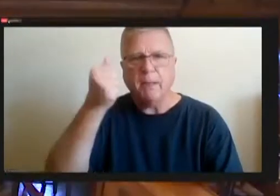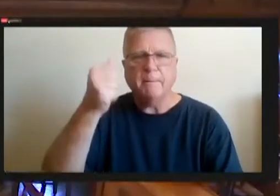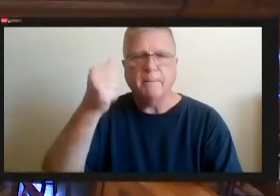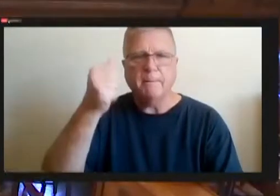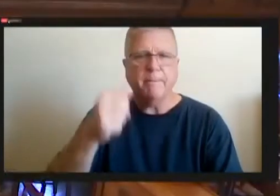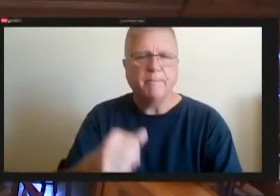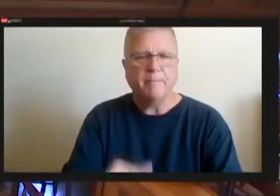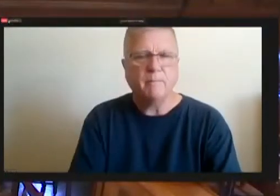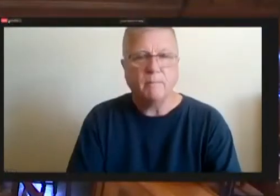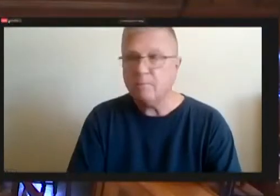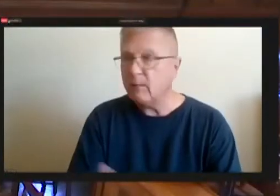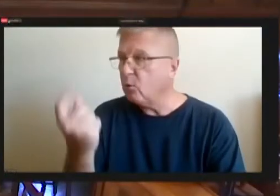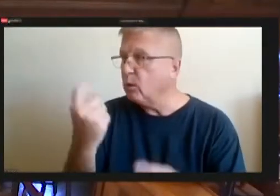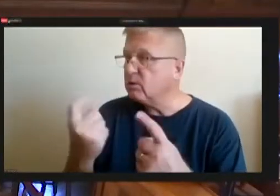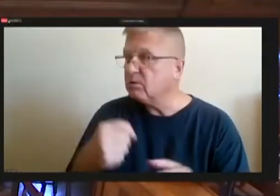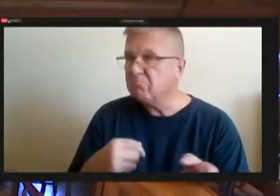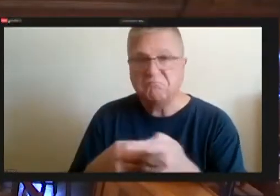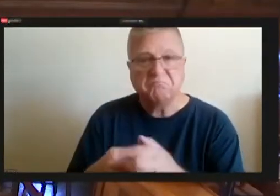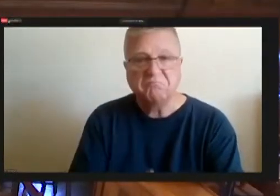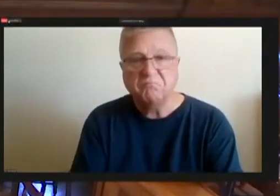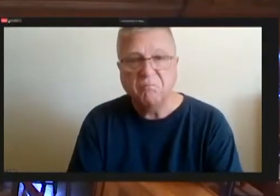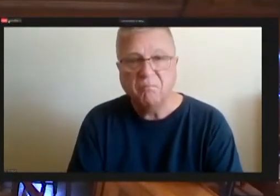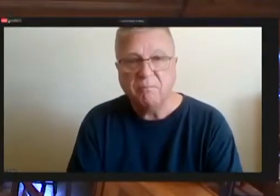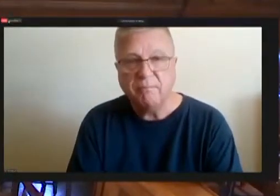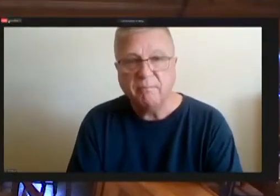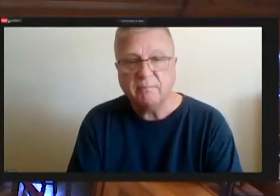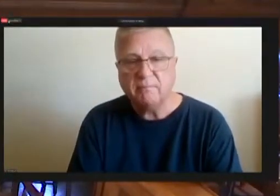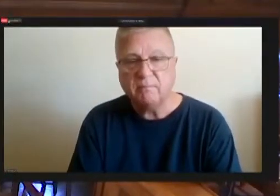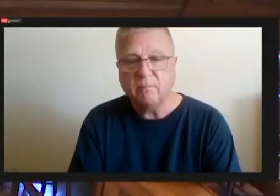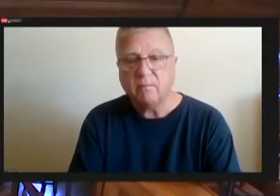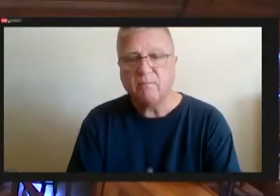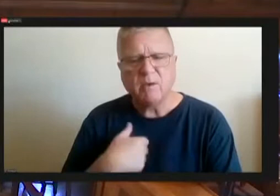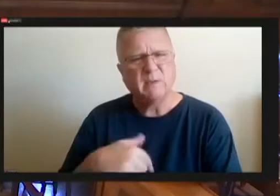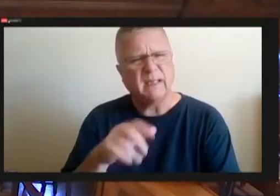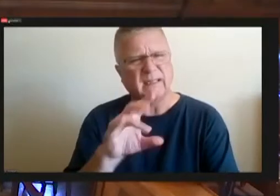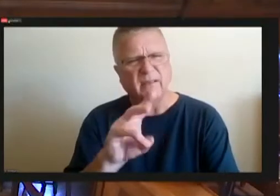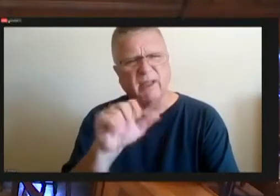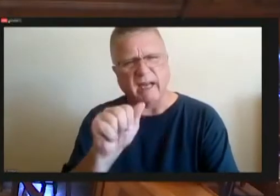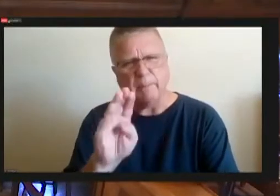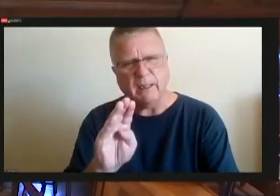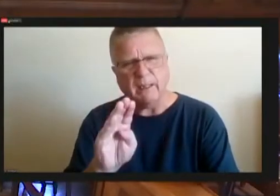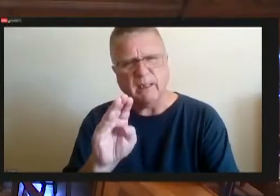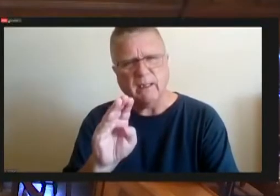There's a see there's all three of them seven A, B and C,